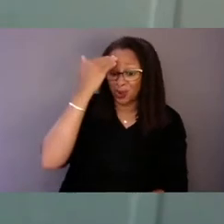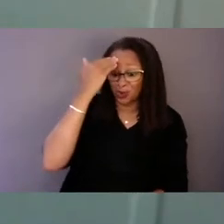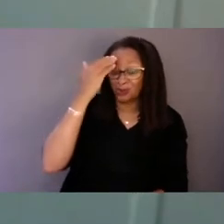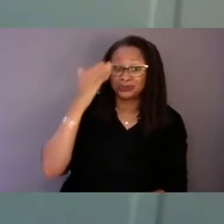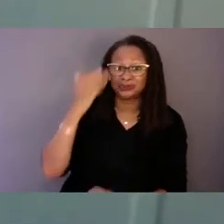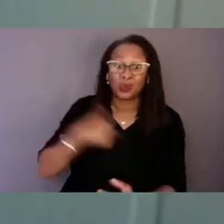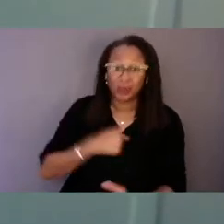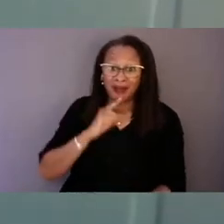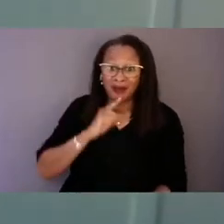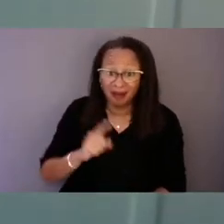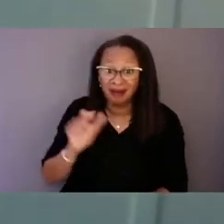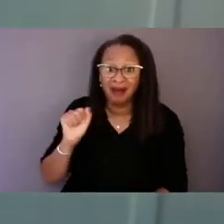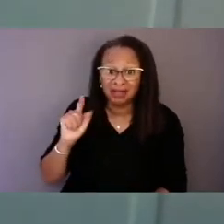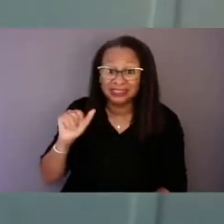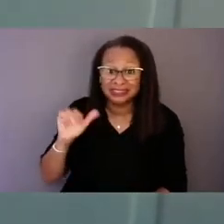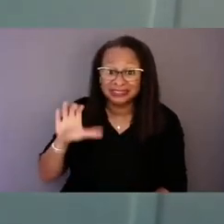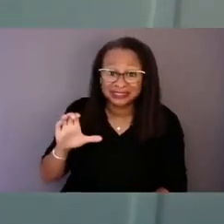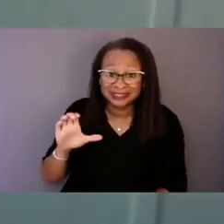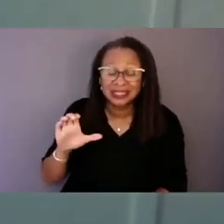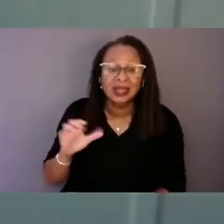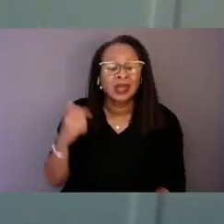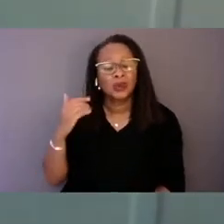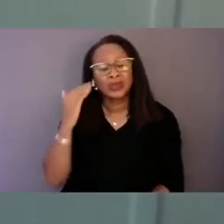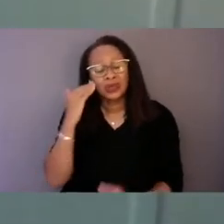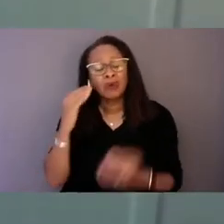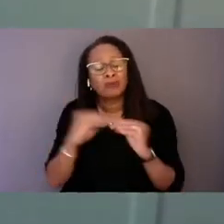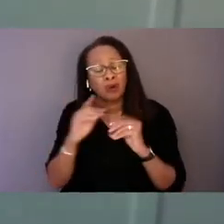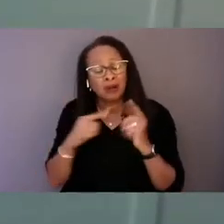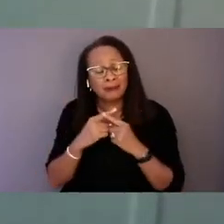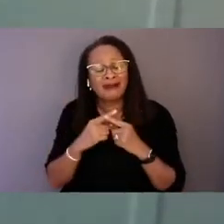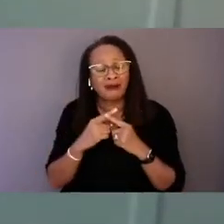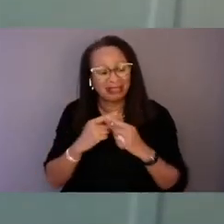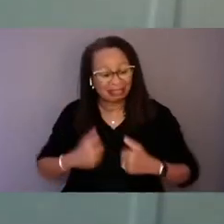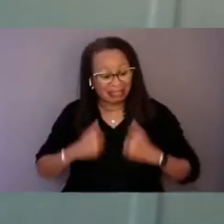We know more about the reality of living with autism in today's society